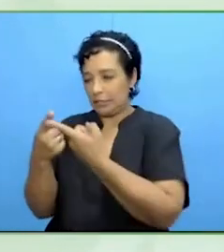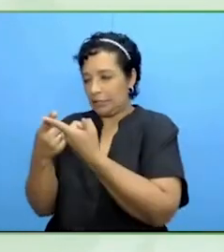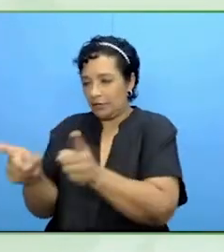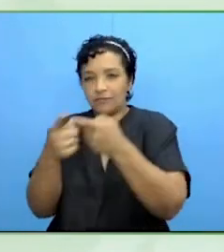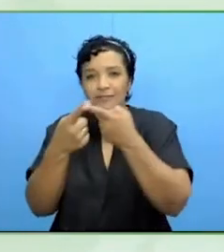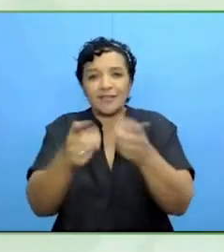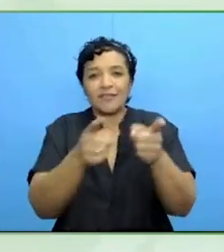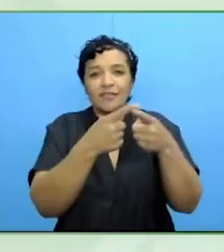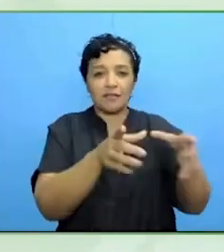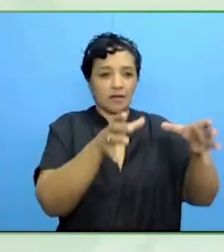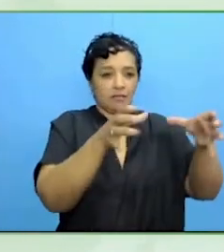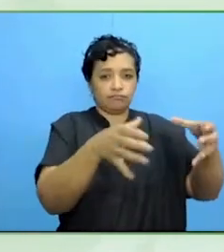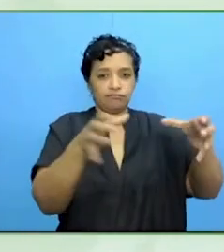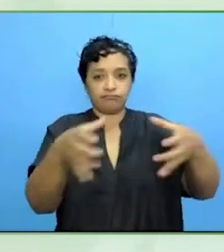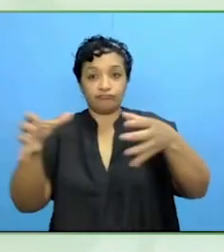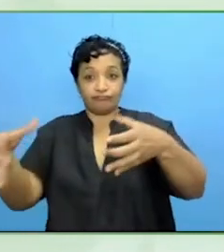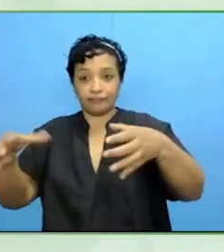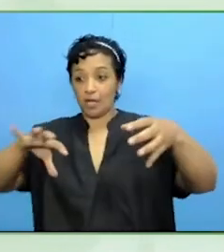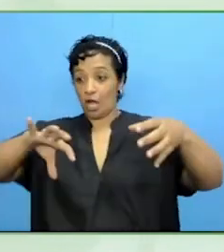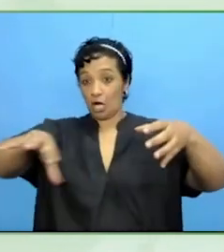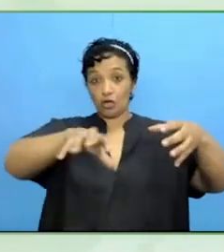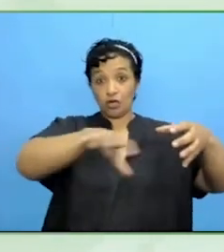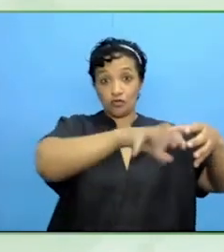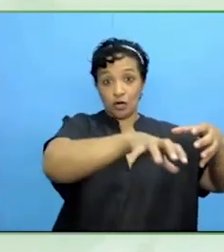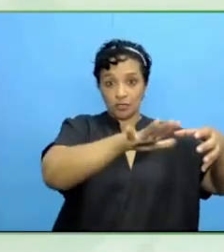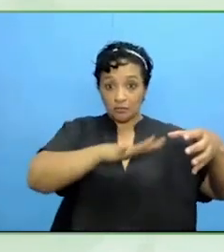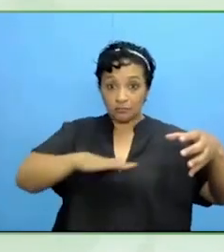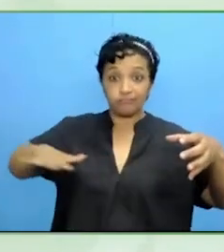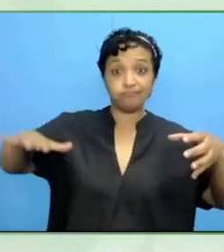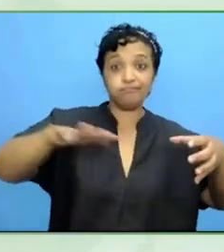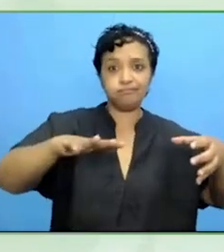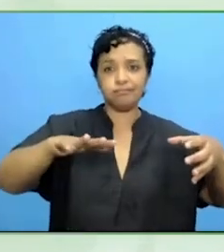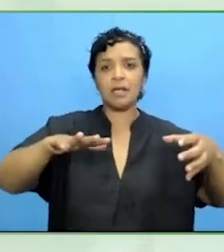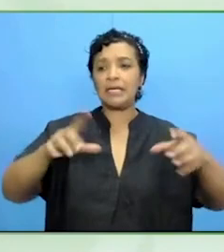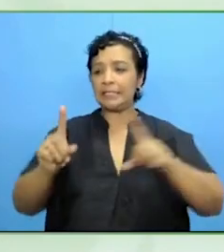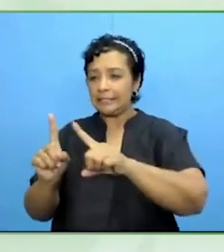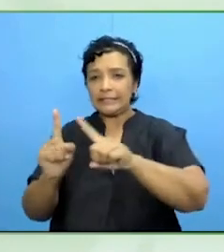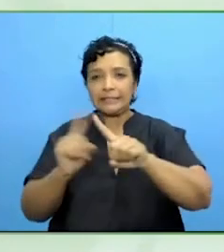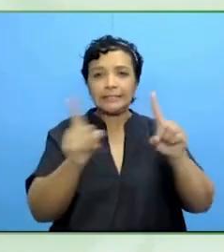and other stakeholders, to exchange ideas and learn from one another